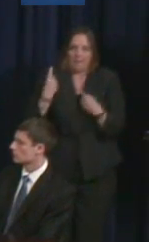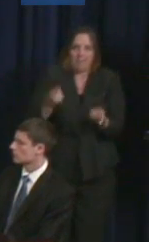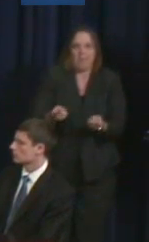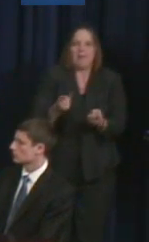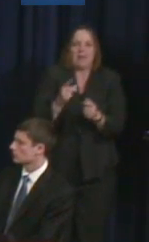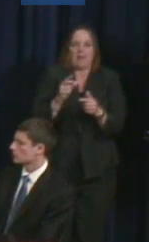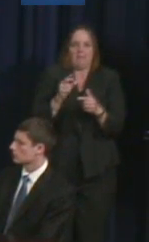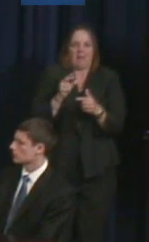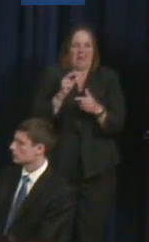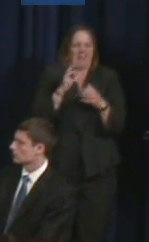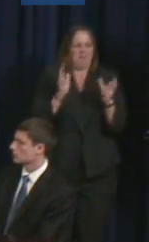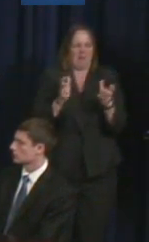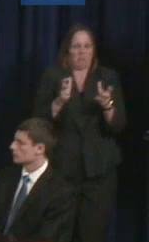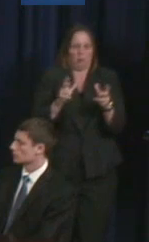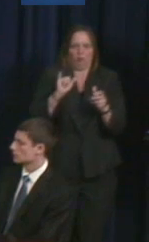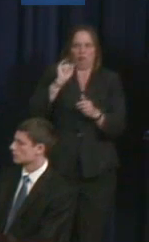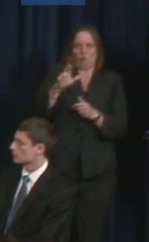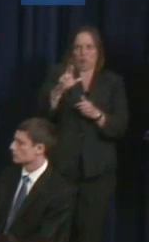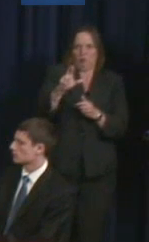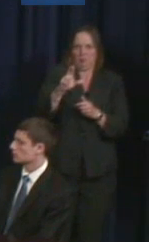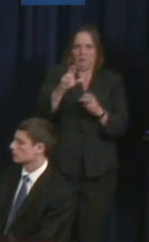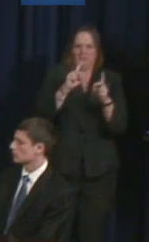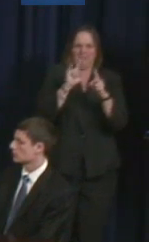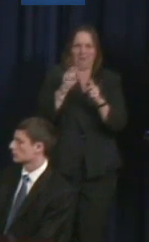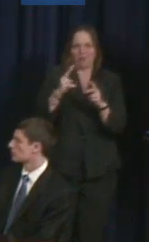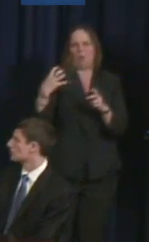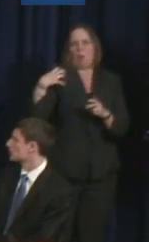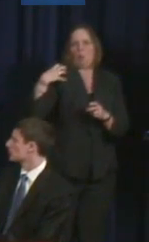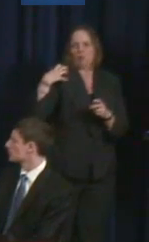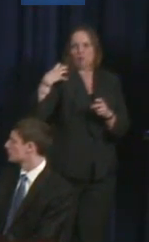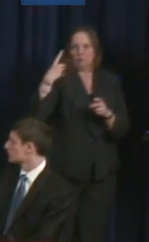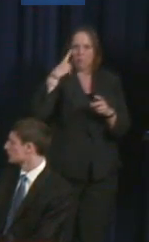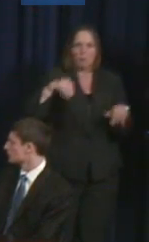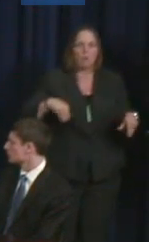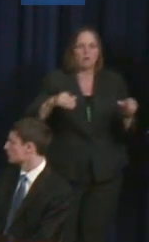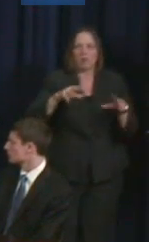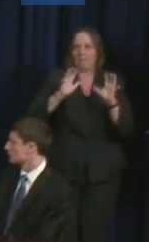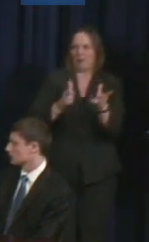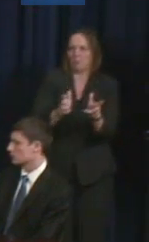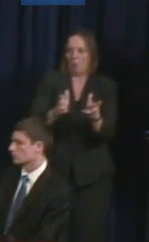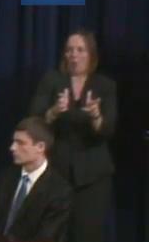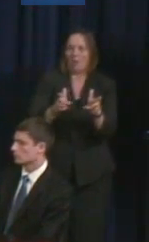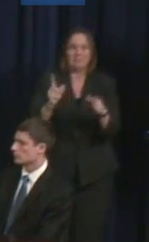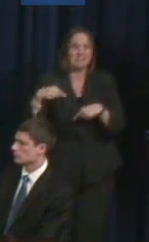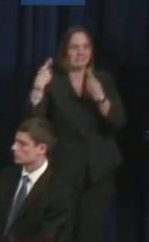Basketball Association Junior Division and since 1999, trying to grow opportunities for young